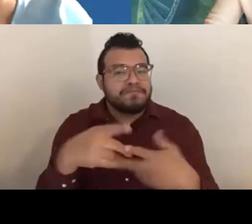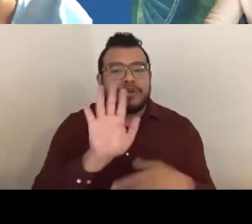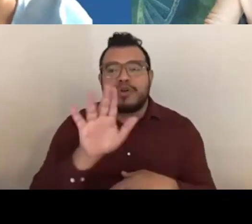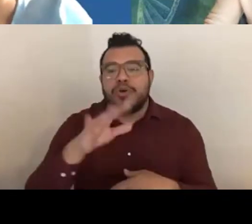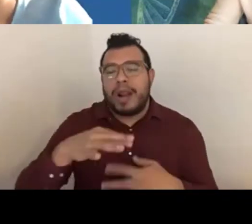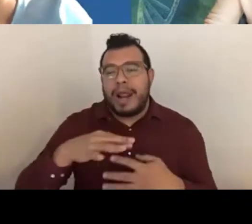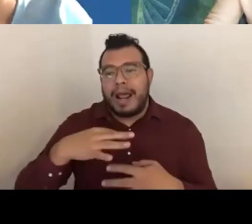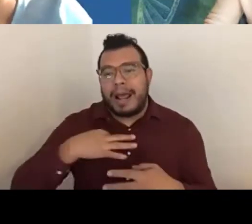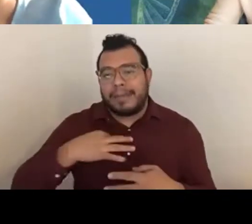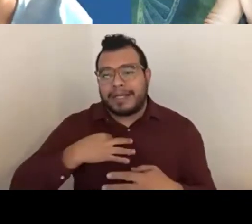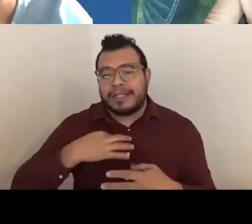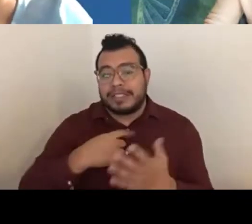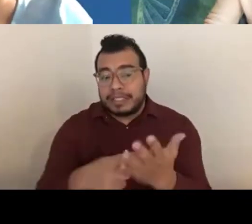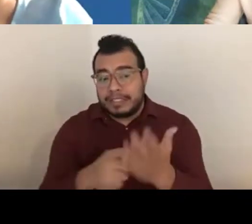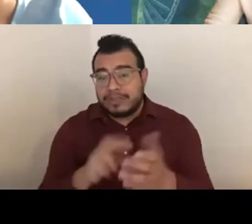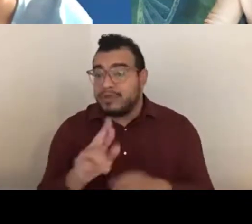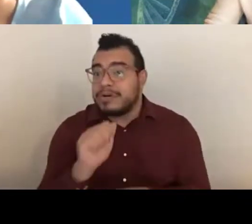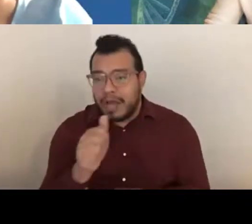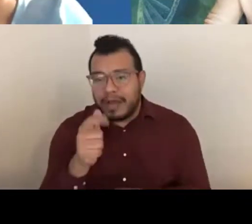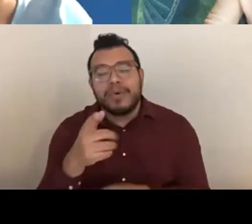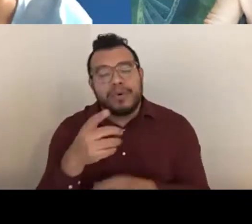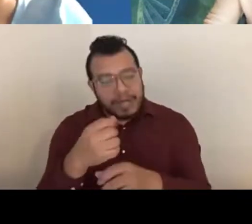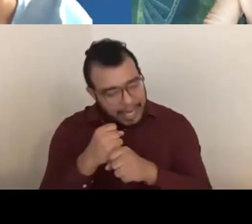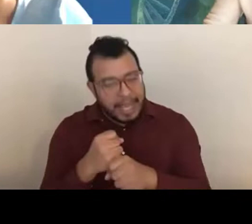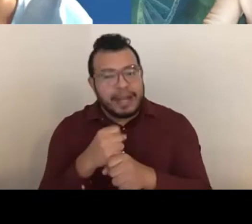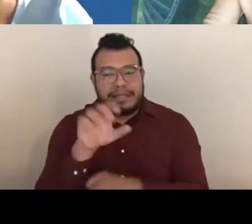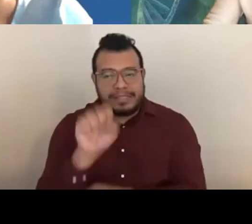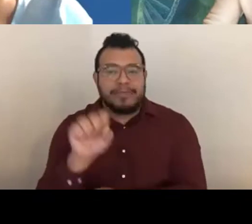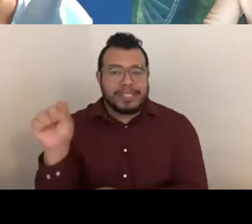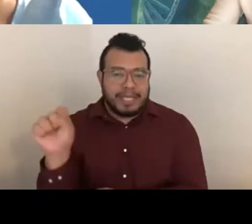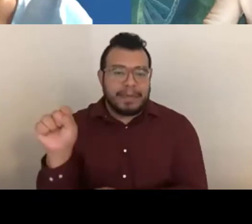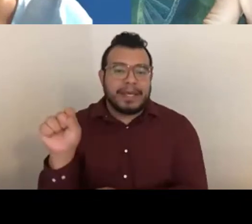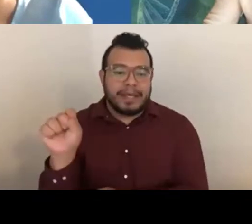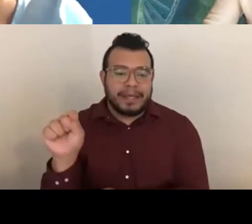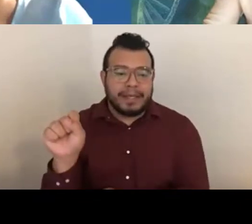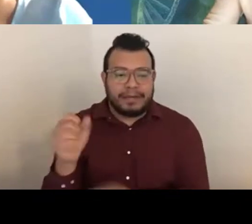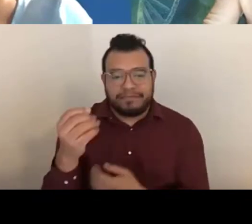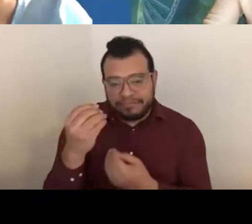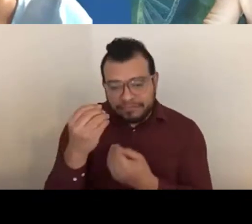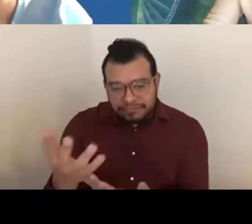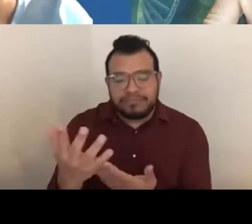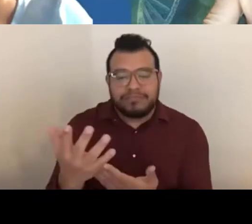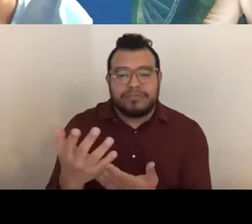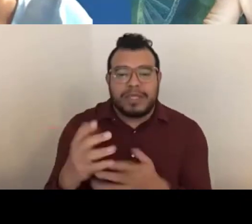to let you know the evaluation from your assigned reviewers.